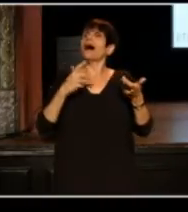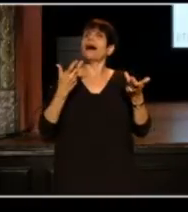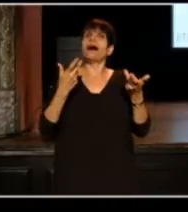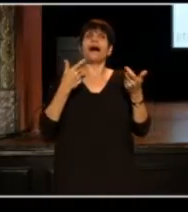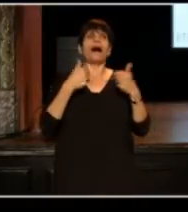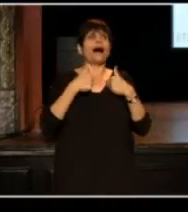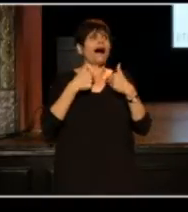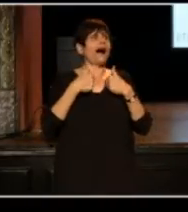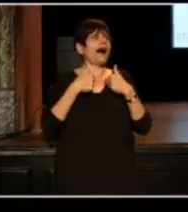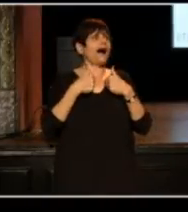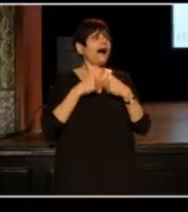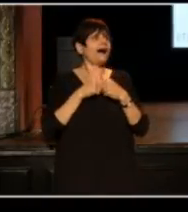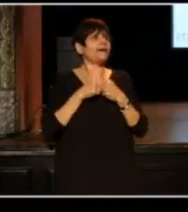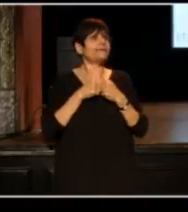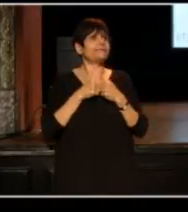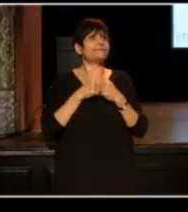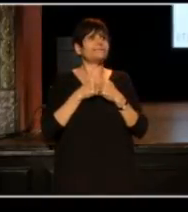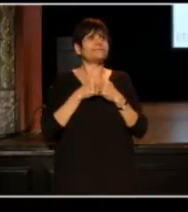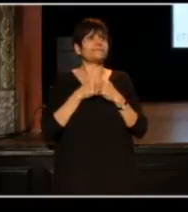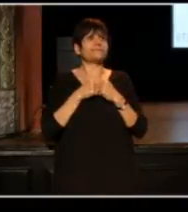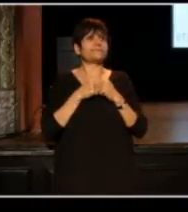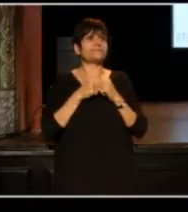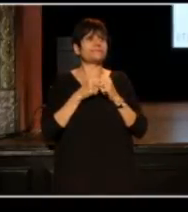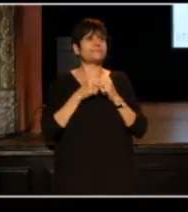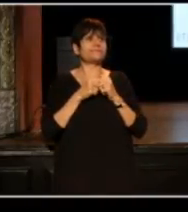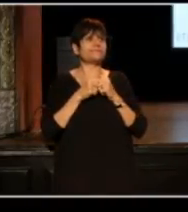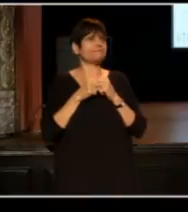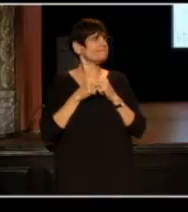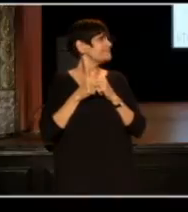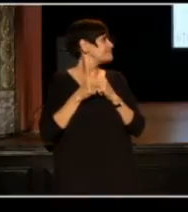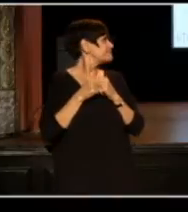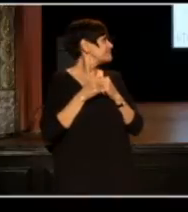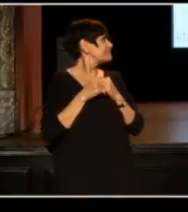I am billionaire.